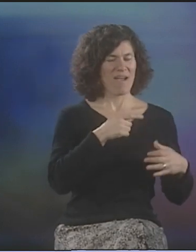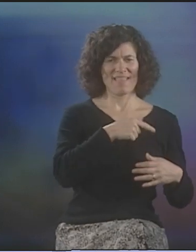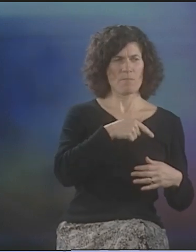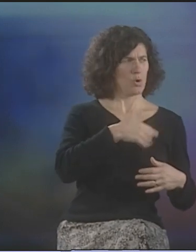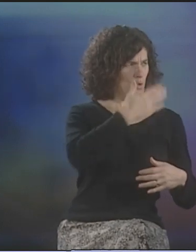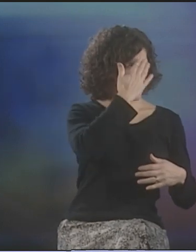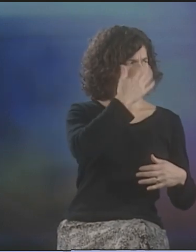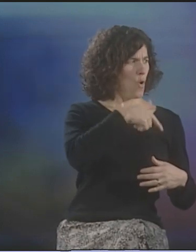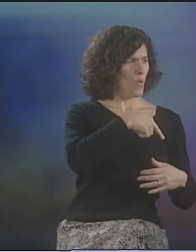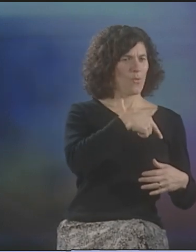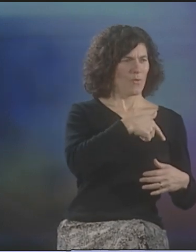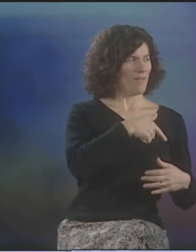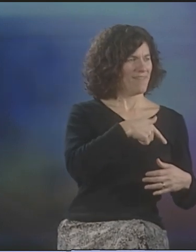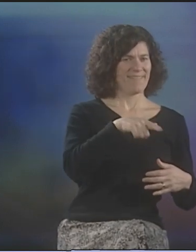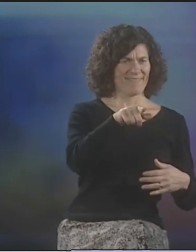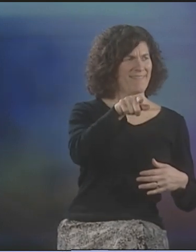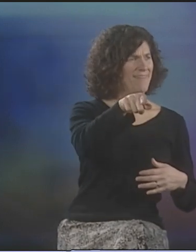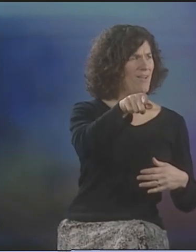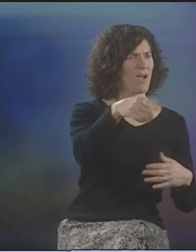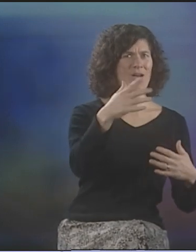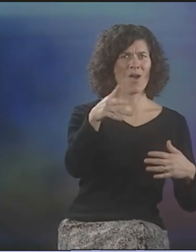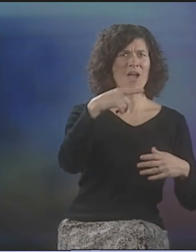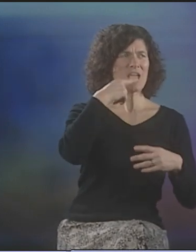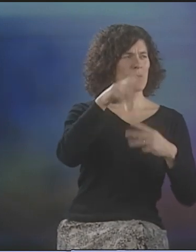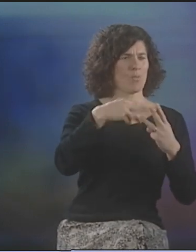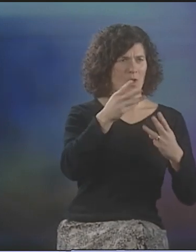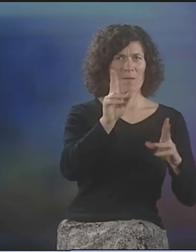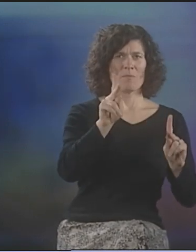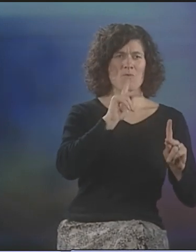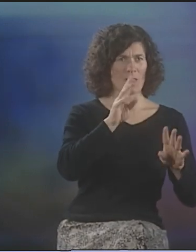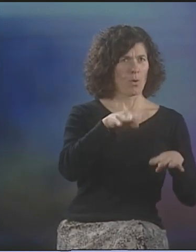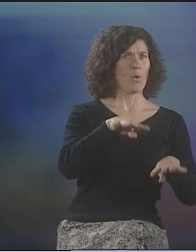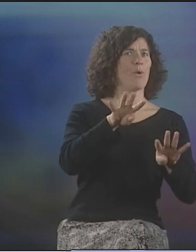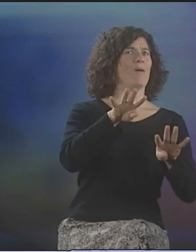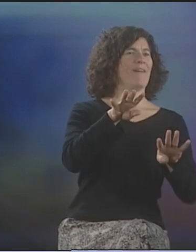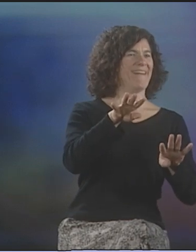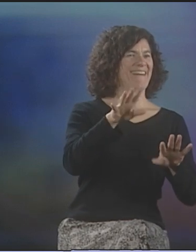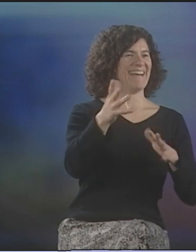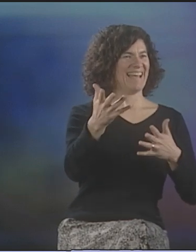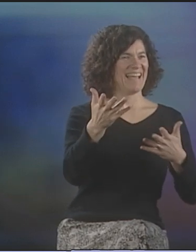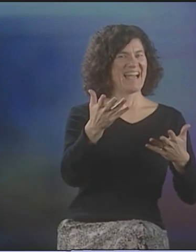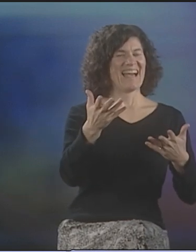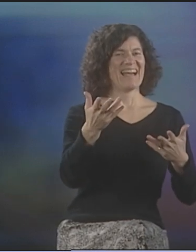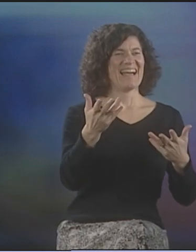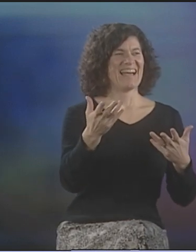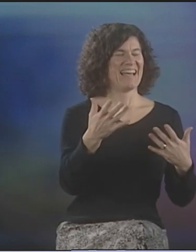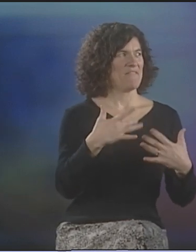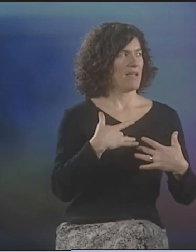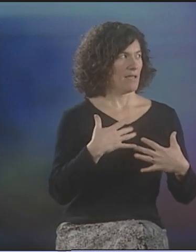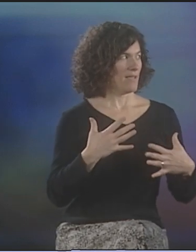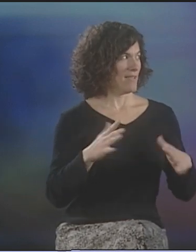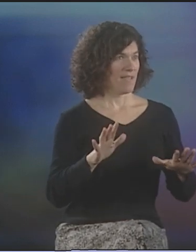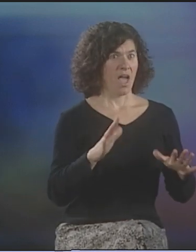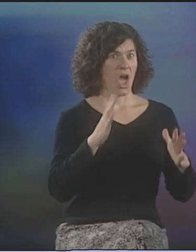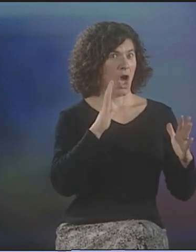THAT ALLEN GINSBERG IS, AND SO, I FELT THAT I WANTED PEOPLE TO SEE IN THE HEARING WORLD